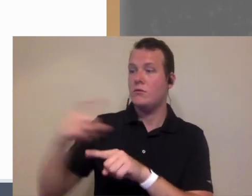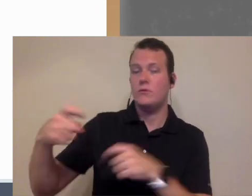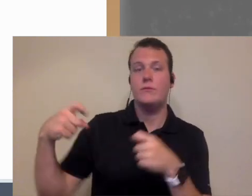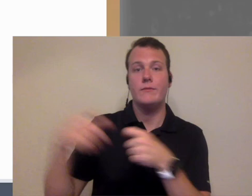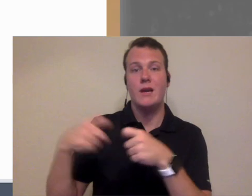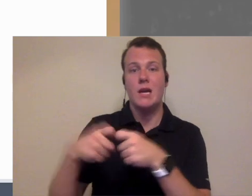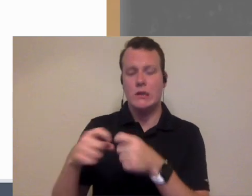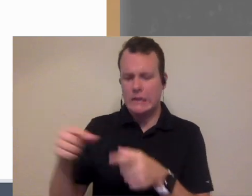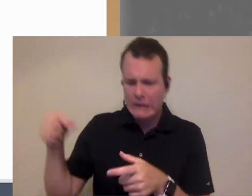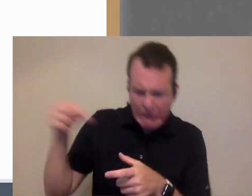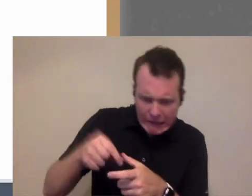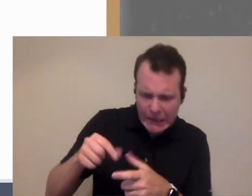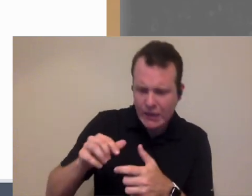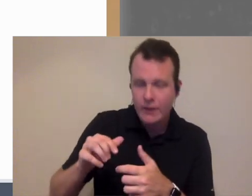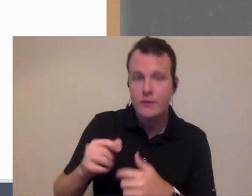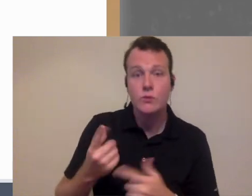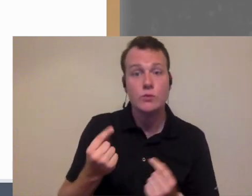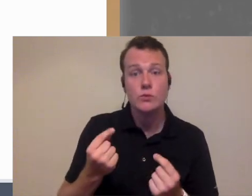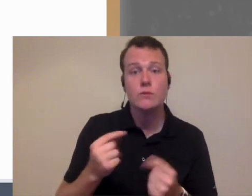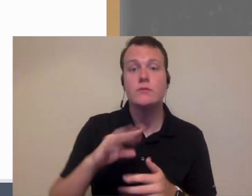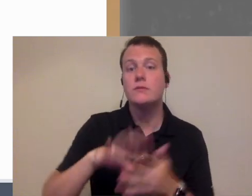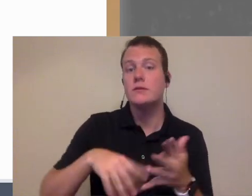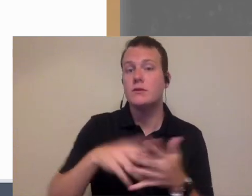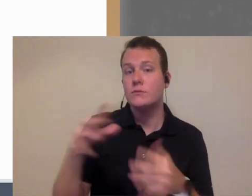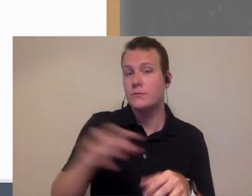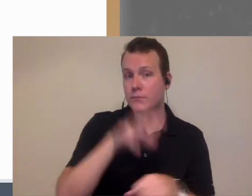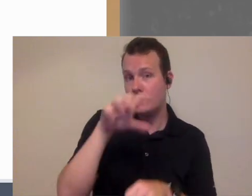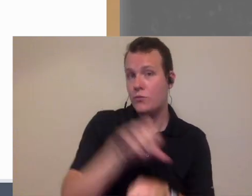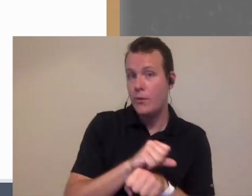having trouble putting their battery in do i schedule appointment for that